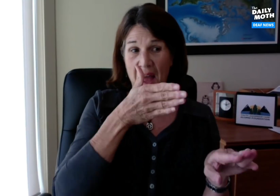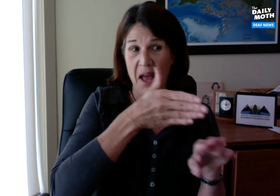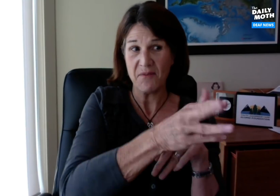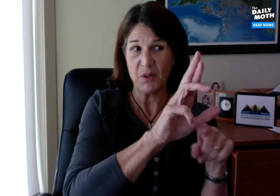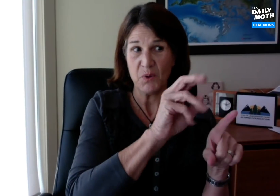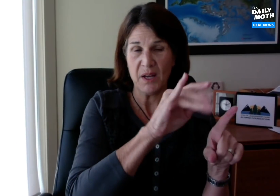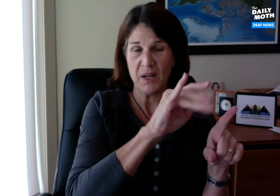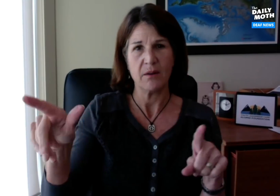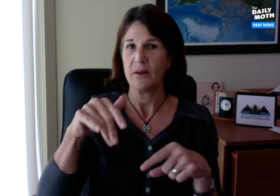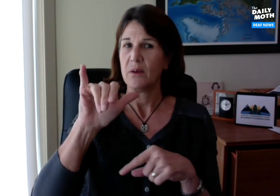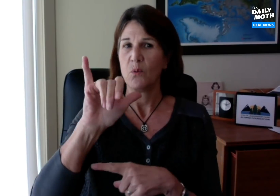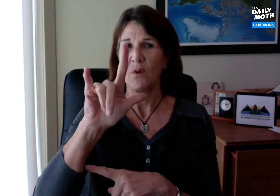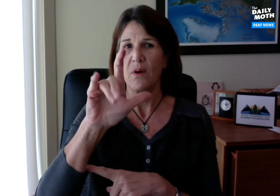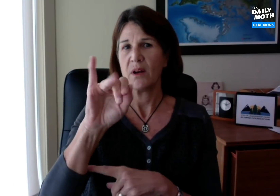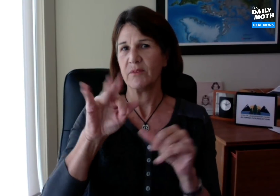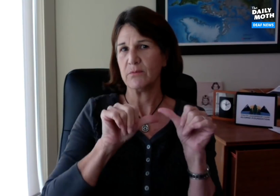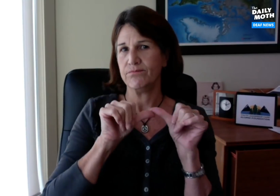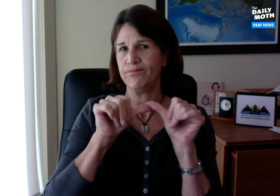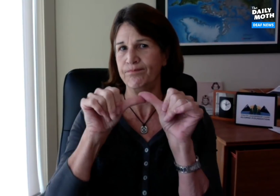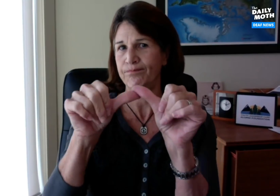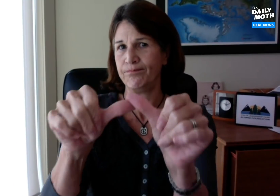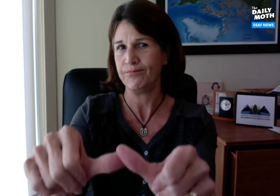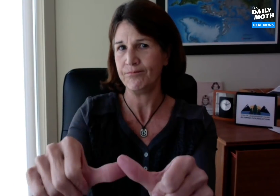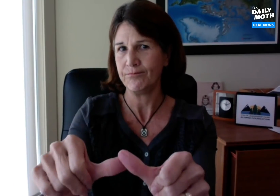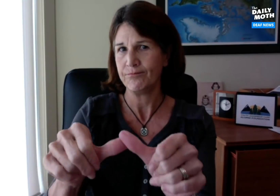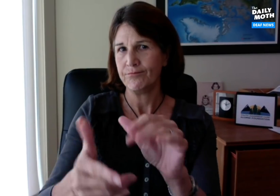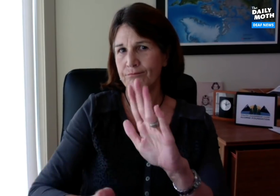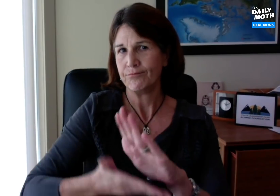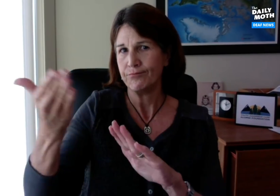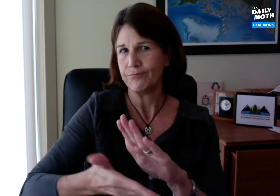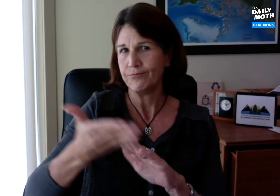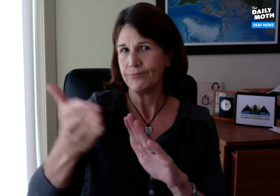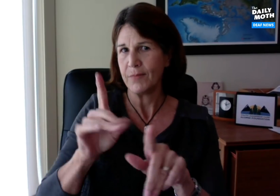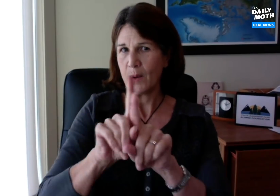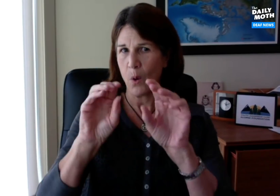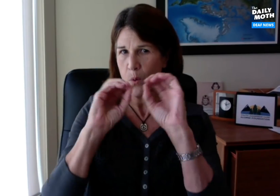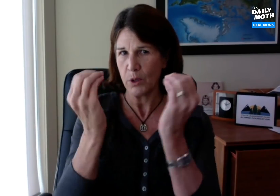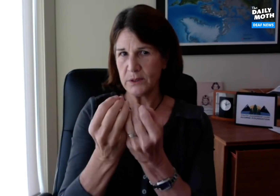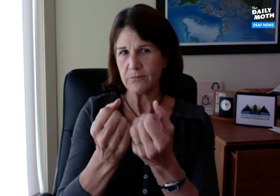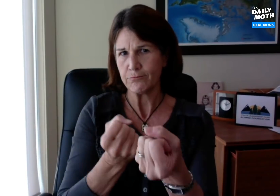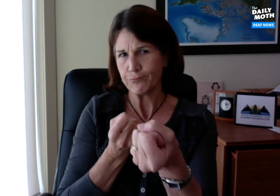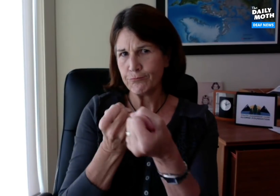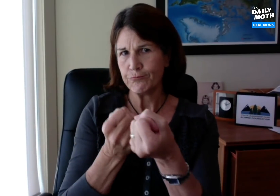YLCAF will continue their operations by providing